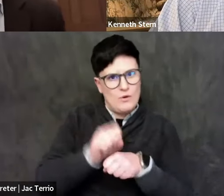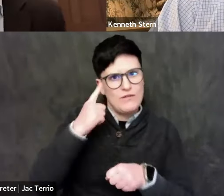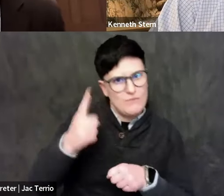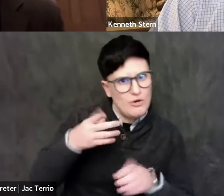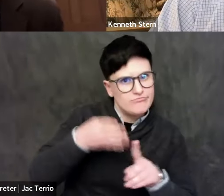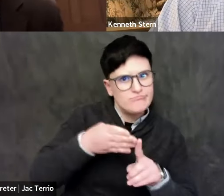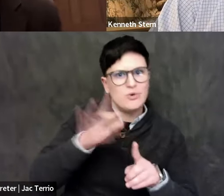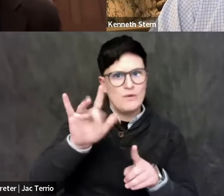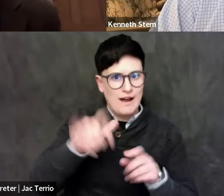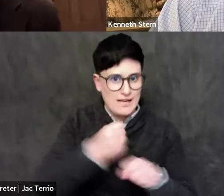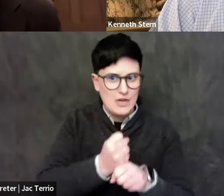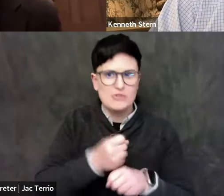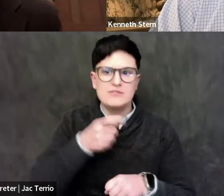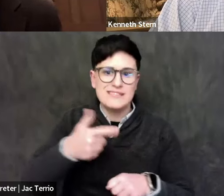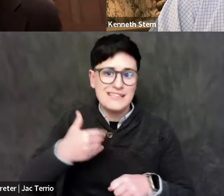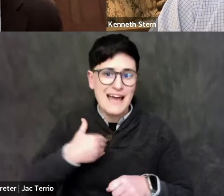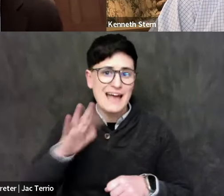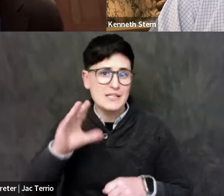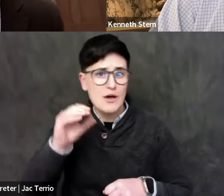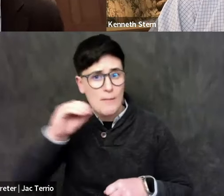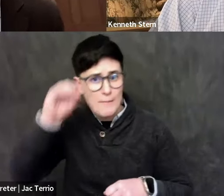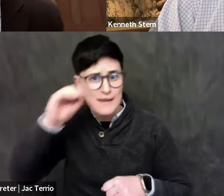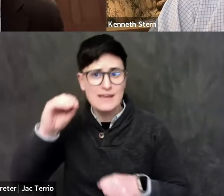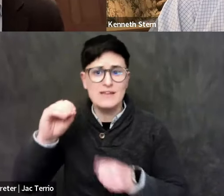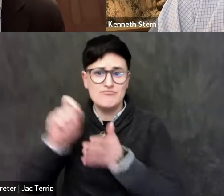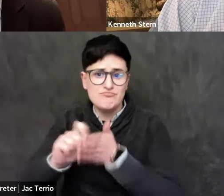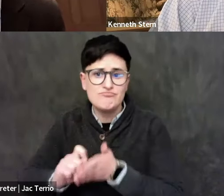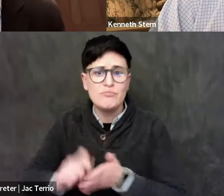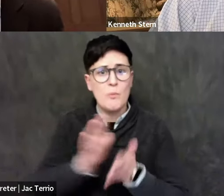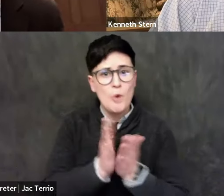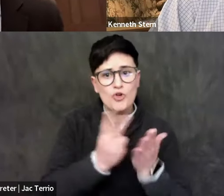have appeared in "The New York Times", "The Washington Post", "The Forward",